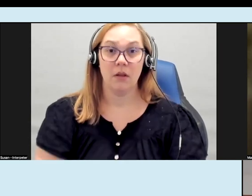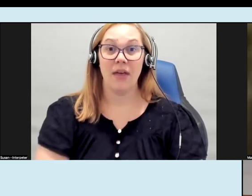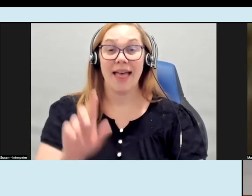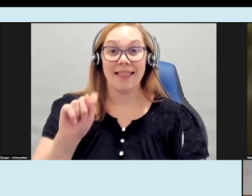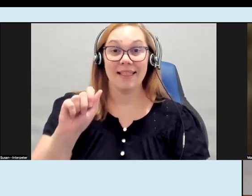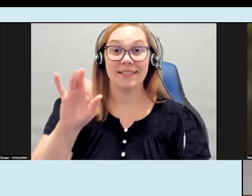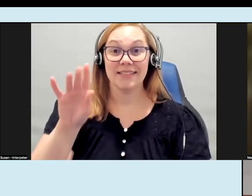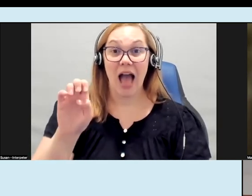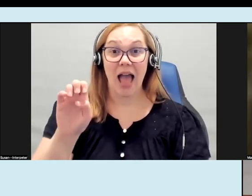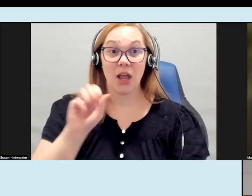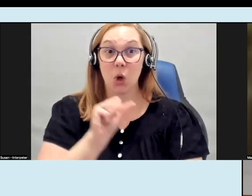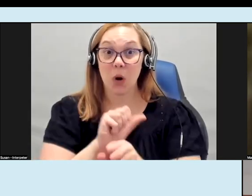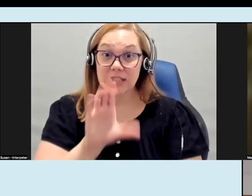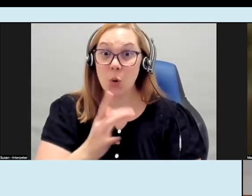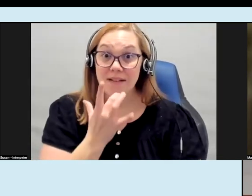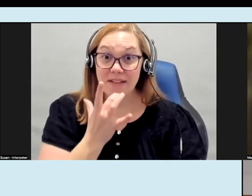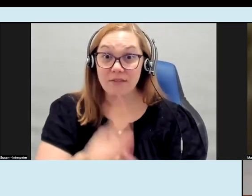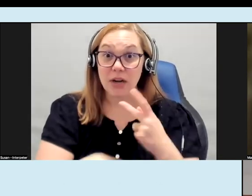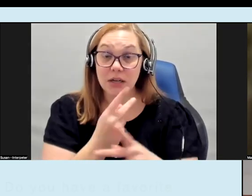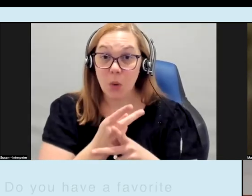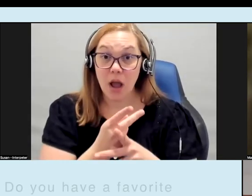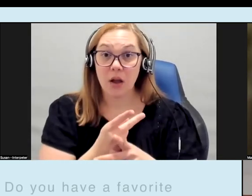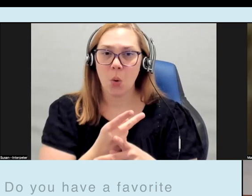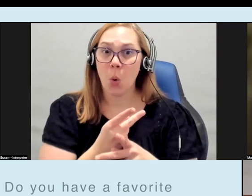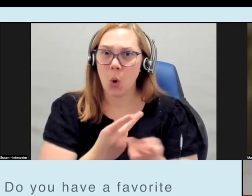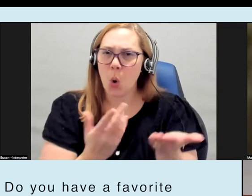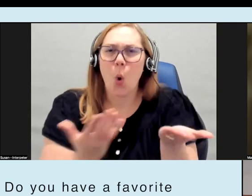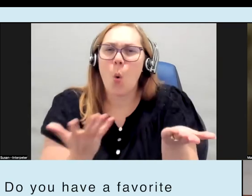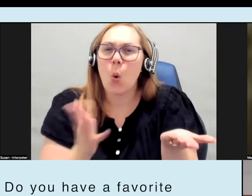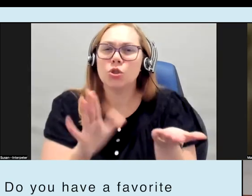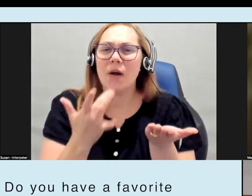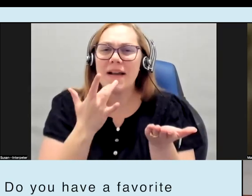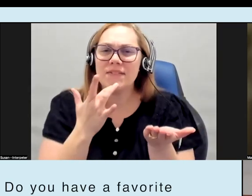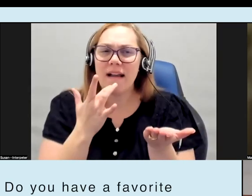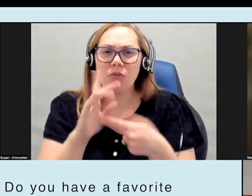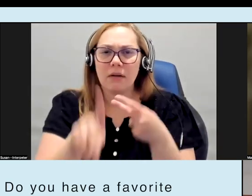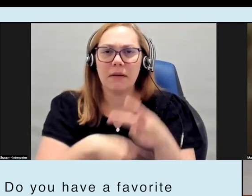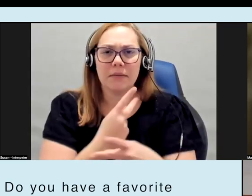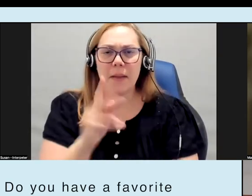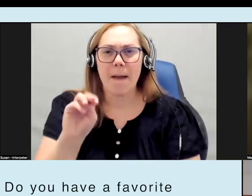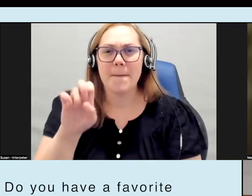of your favorite mediums to work in or do you have a favorite medium that you like to use um